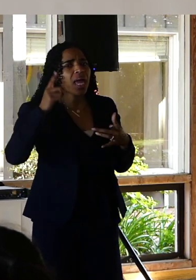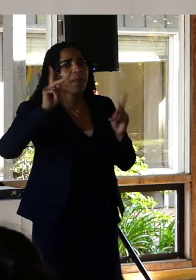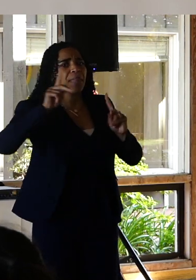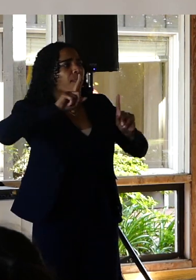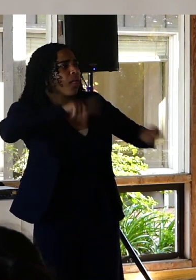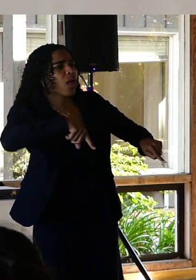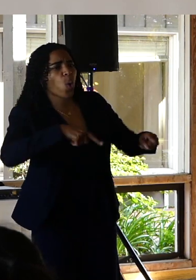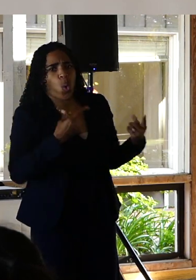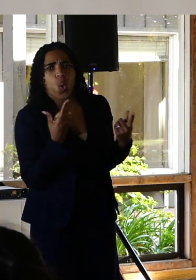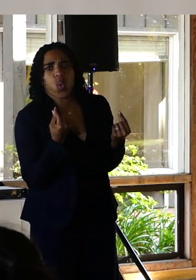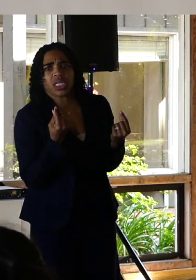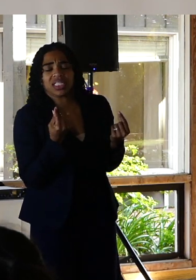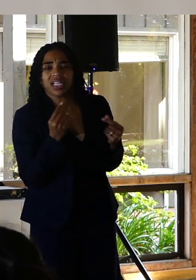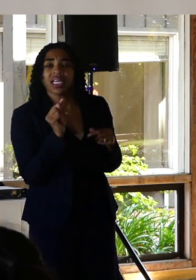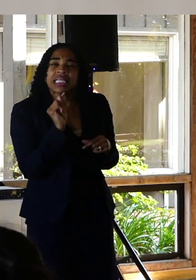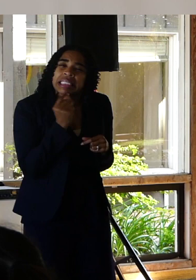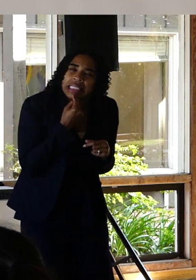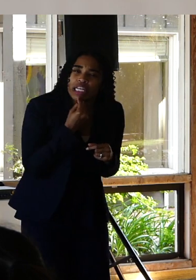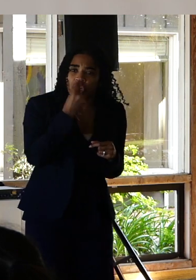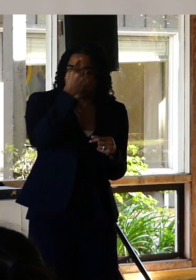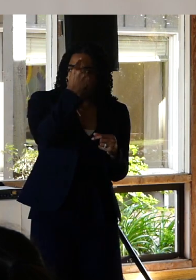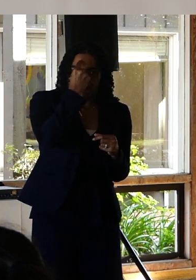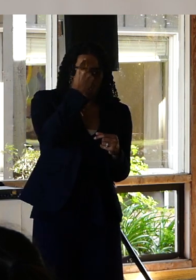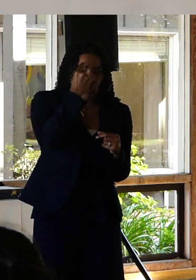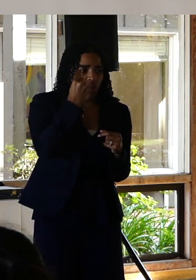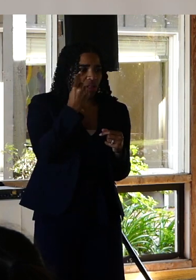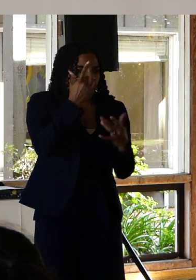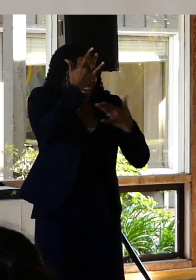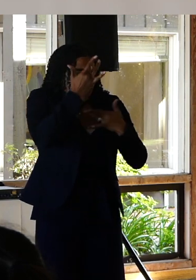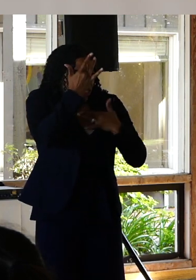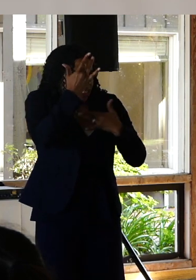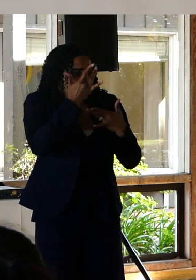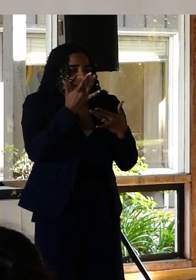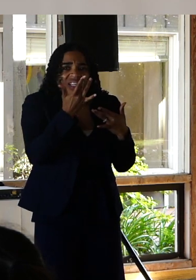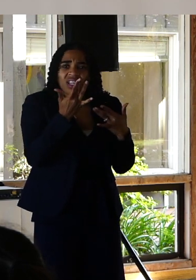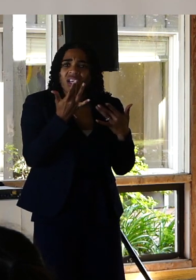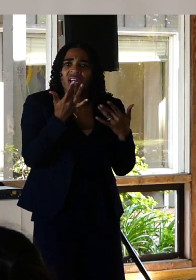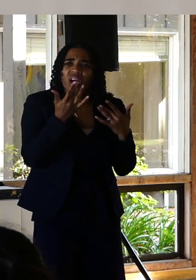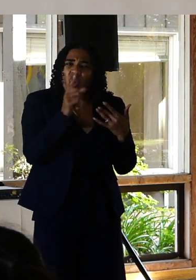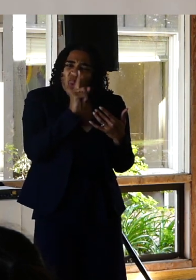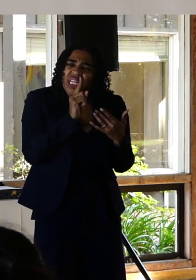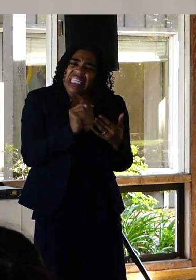in how people handle severe mental illnesses. Really drastic symptoms